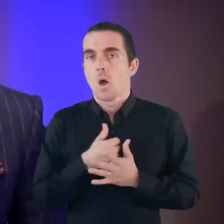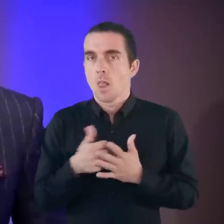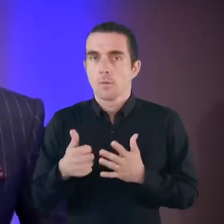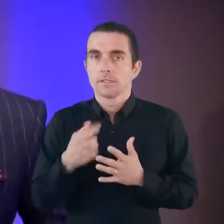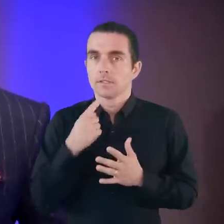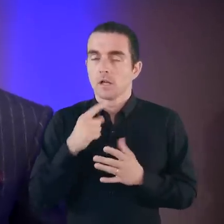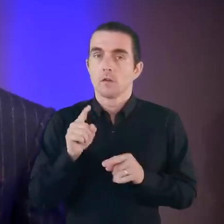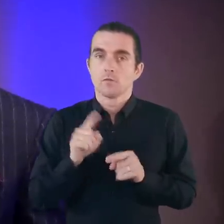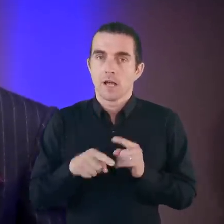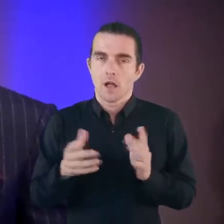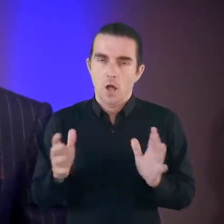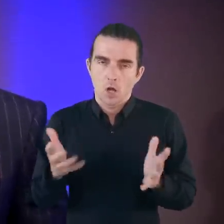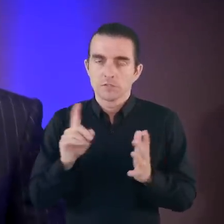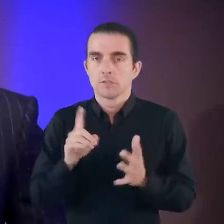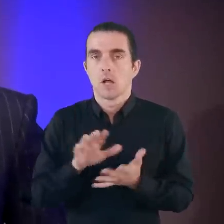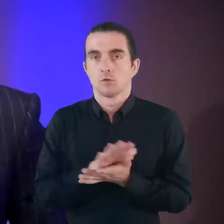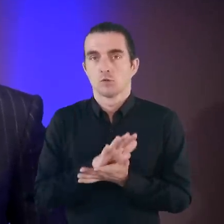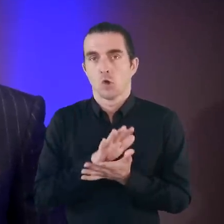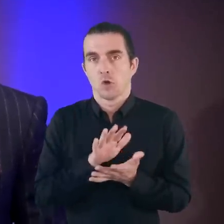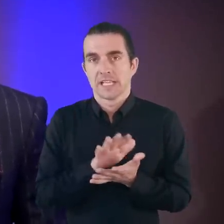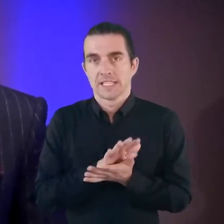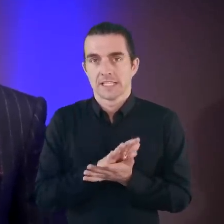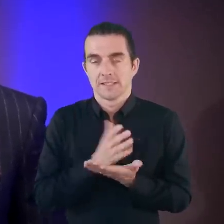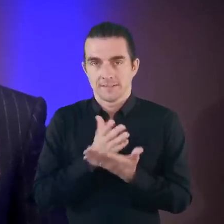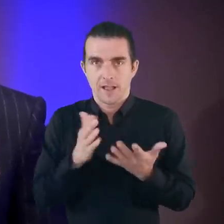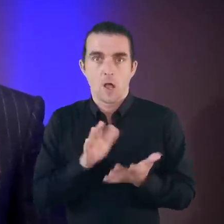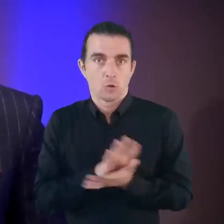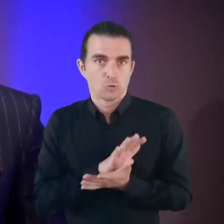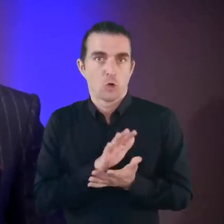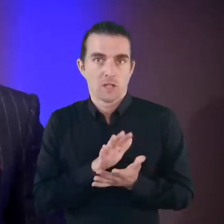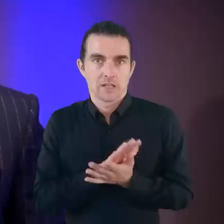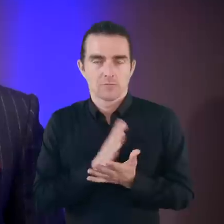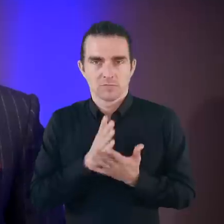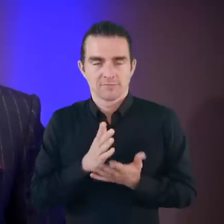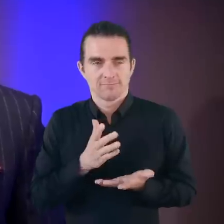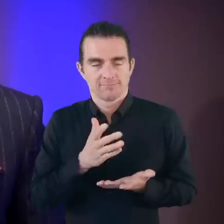But what I’d always try and encourage is enjoy it. Enjoy it.